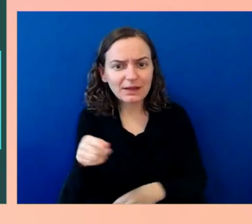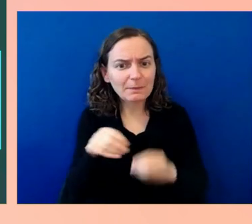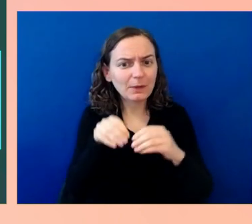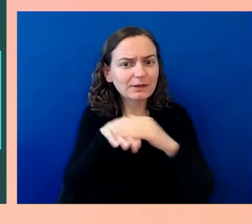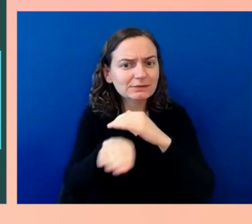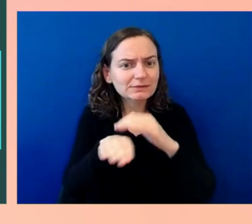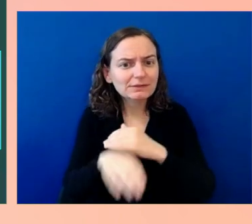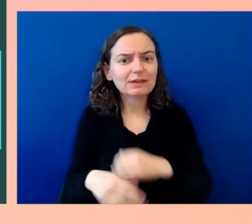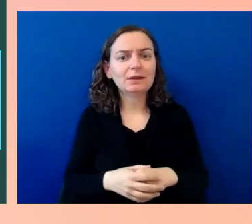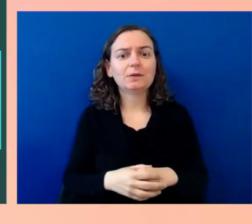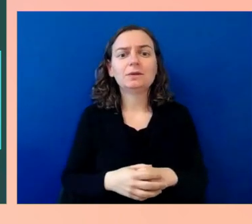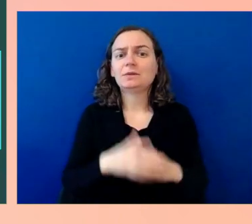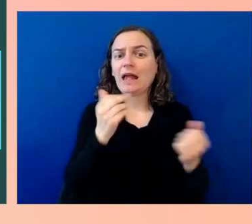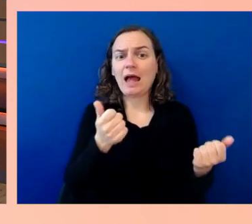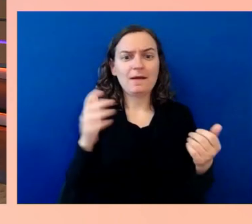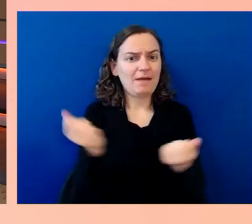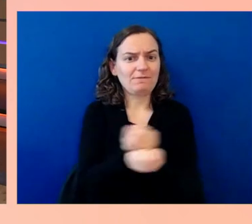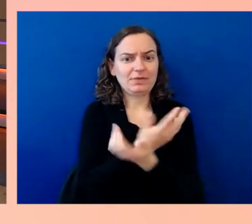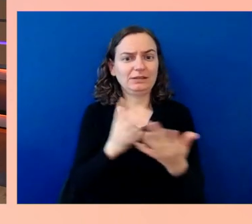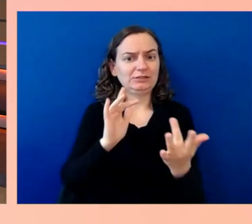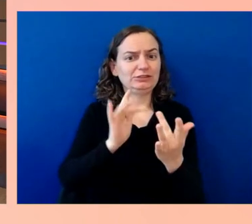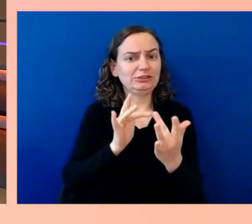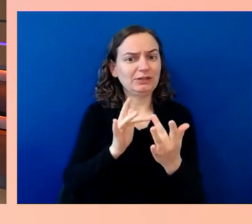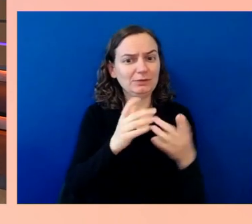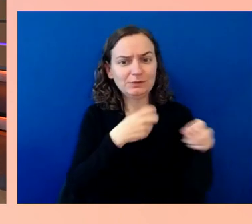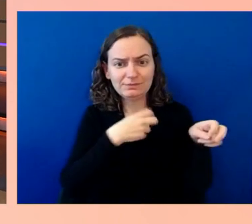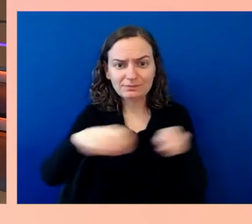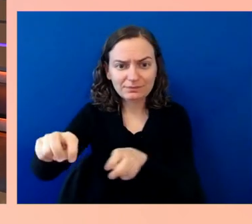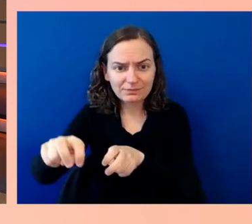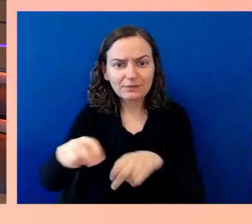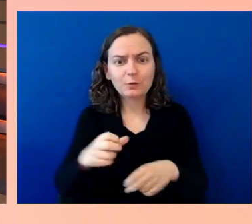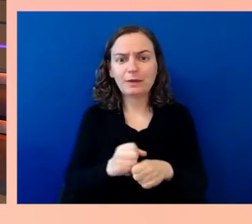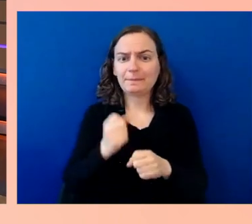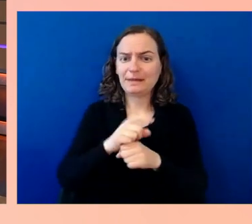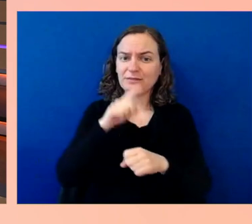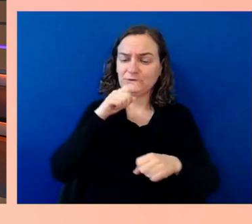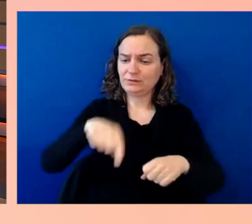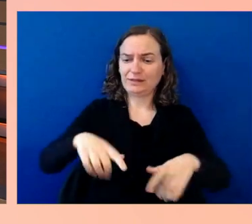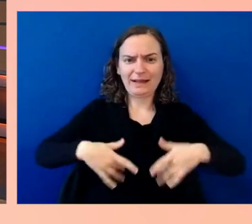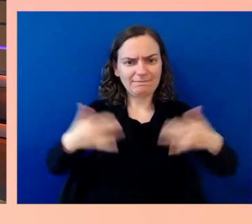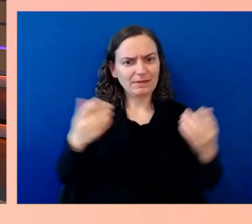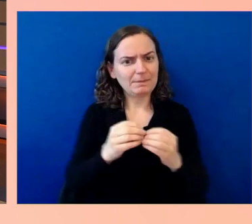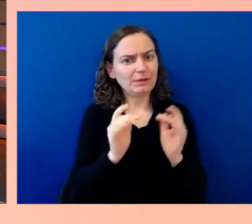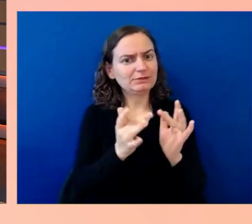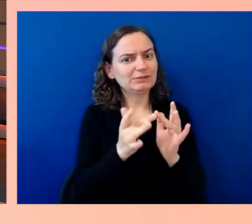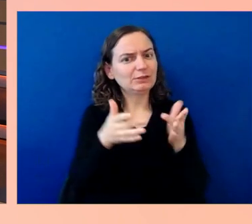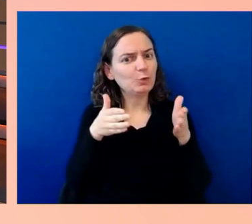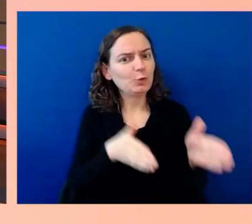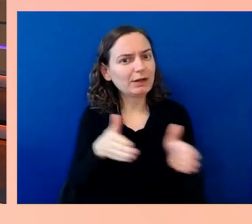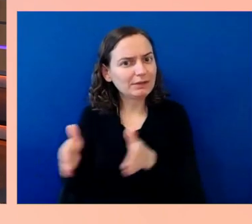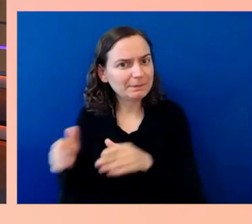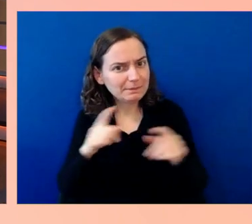incorporate that screen into the experience in a way that works and is in harmony with the content